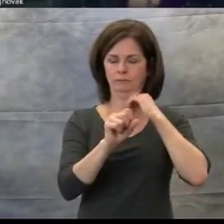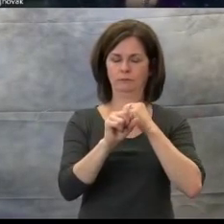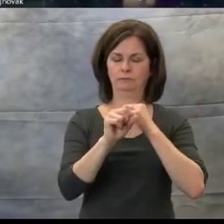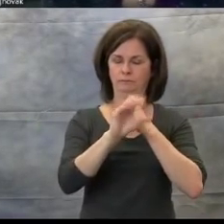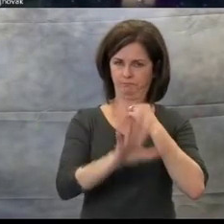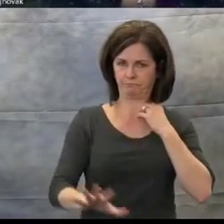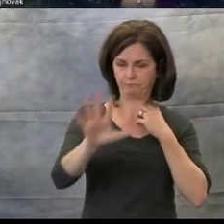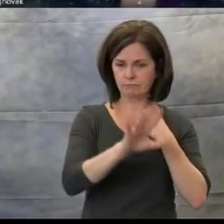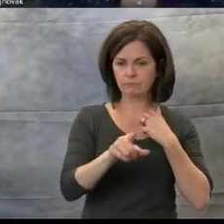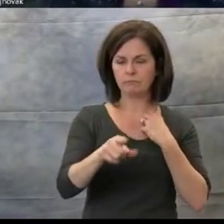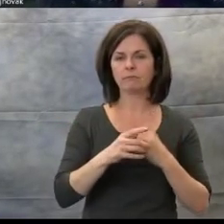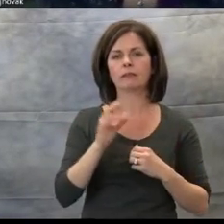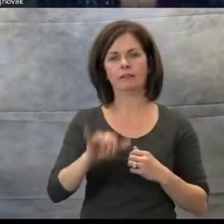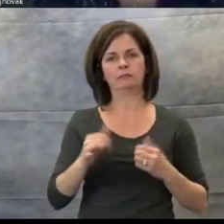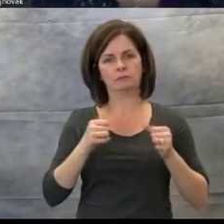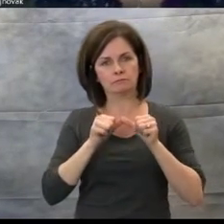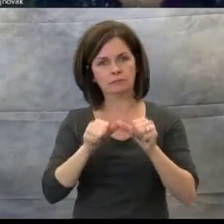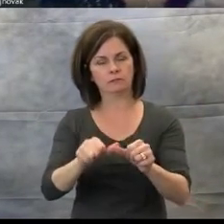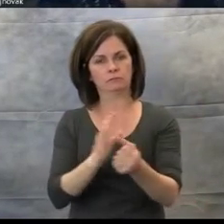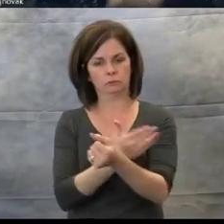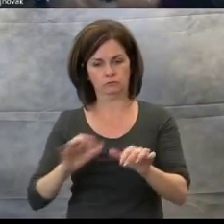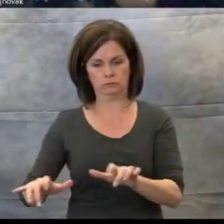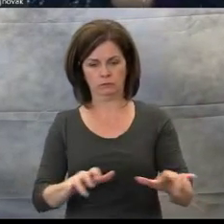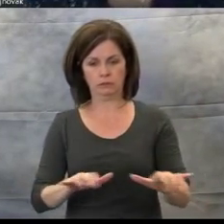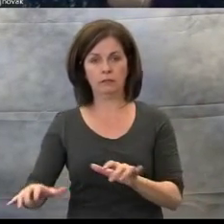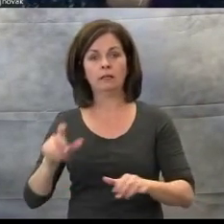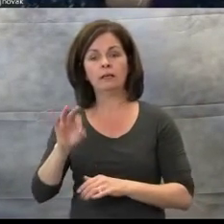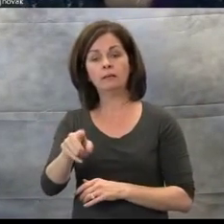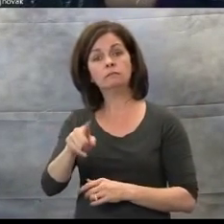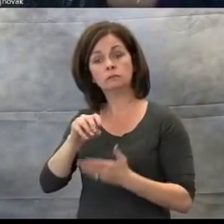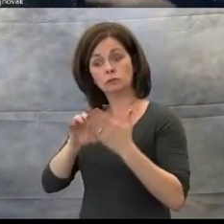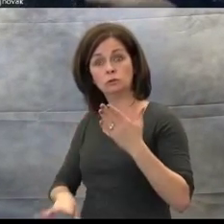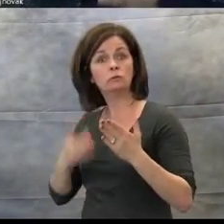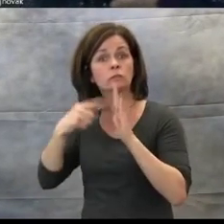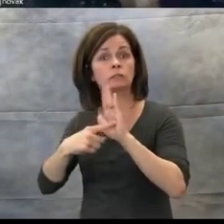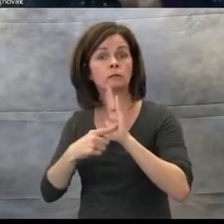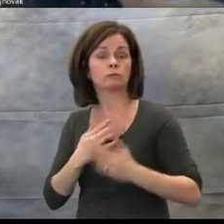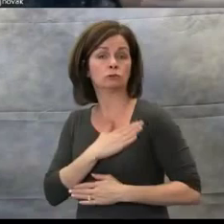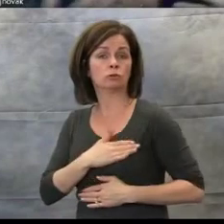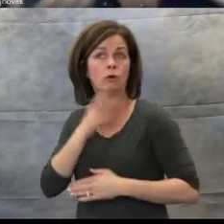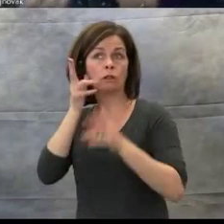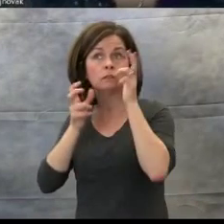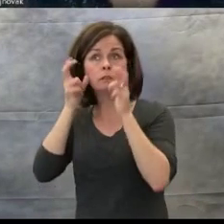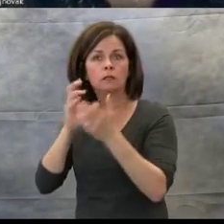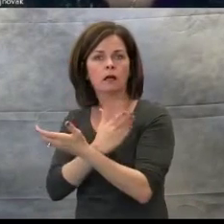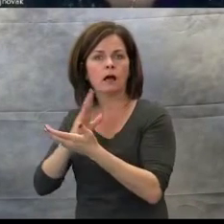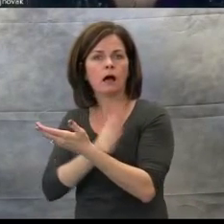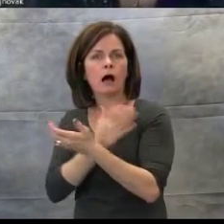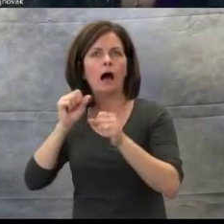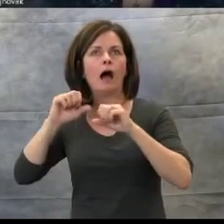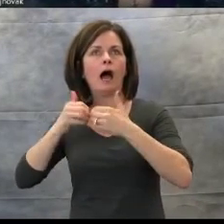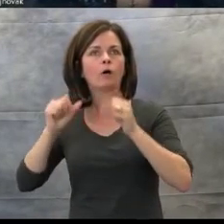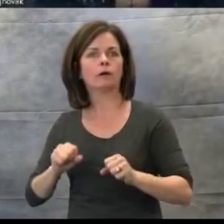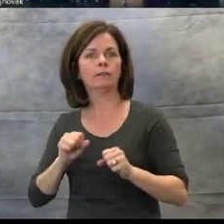how can we teach them to be independent on iTunes, or how they go about buying their music?